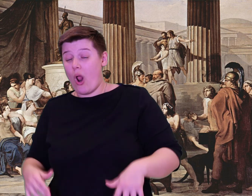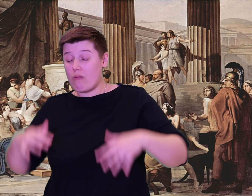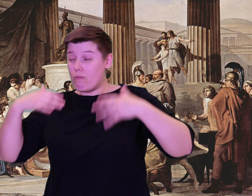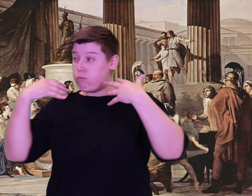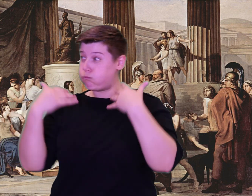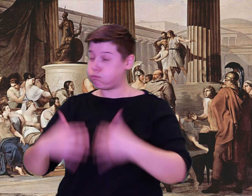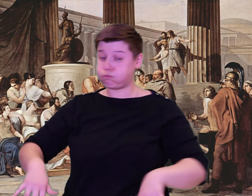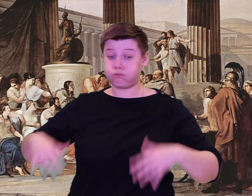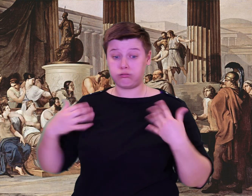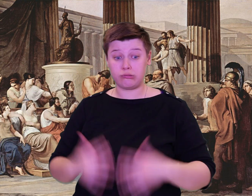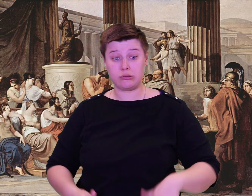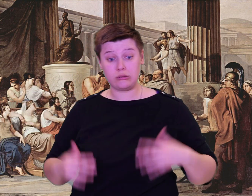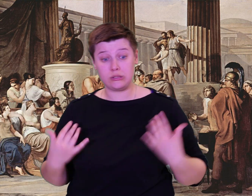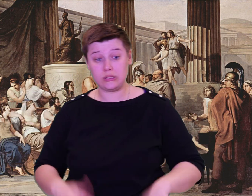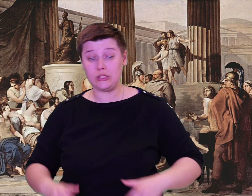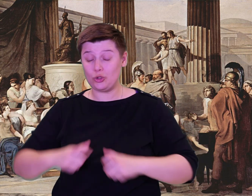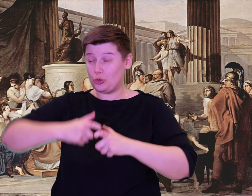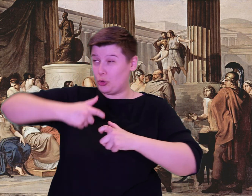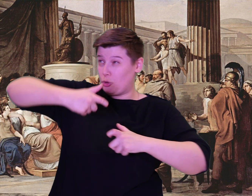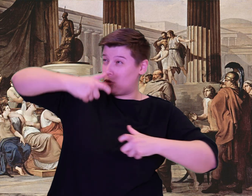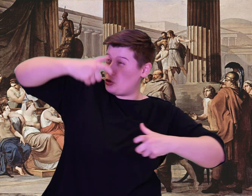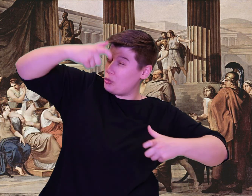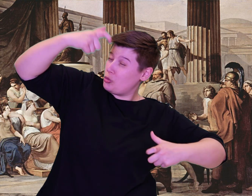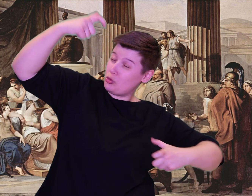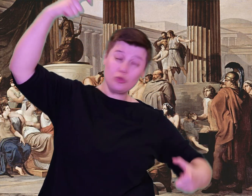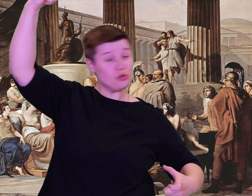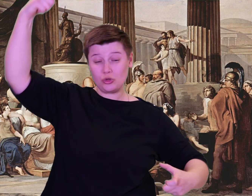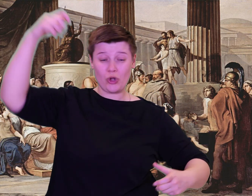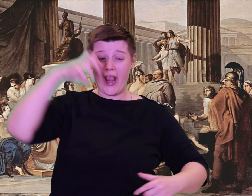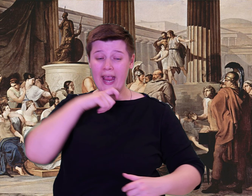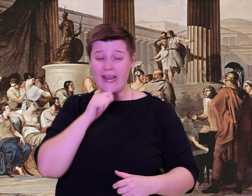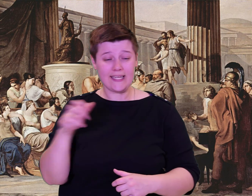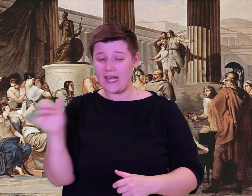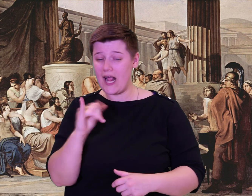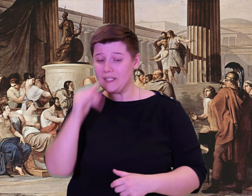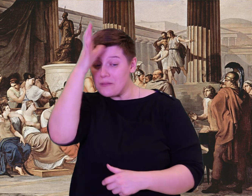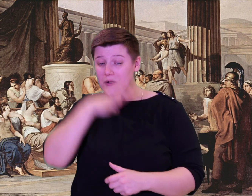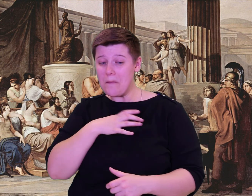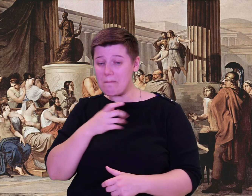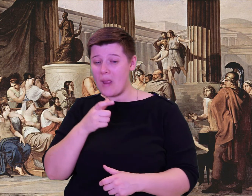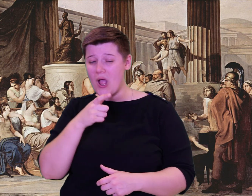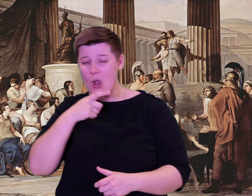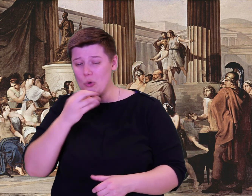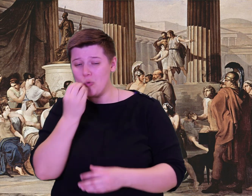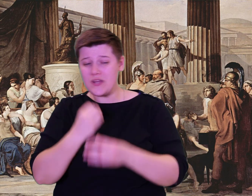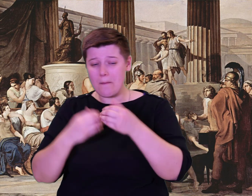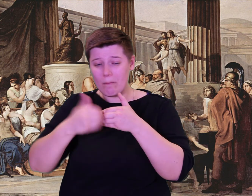whitening water with their oars. The journey was not long. Upon arrival,